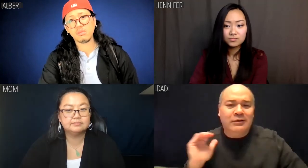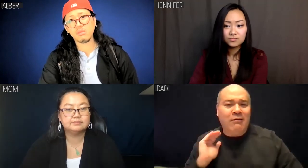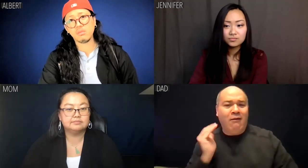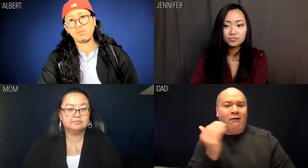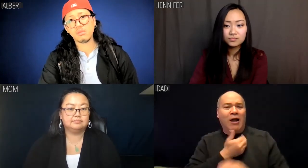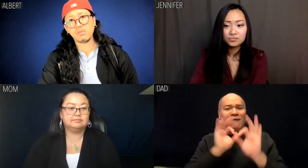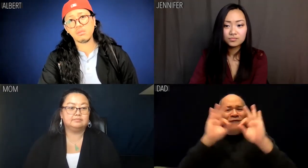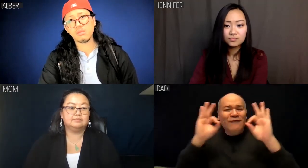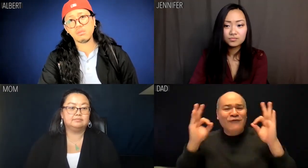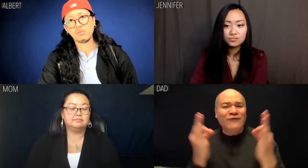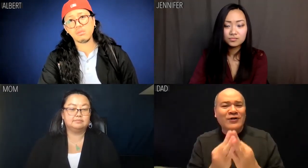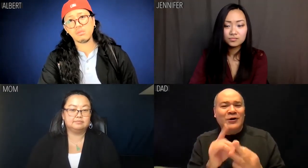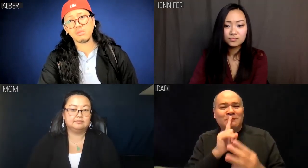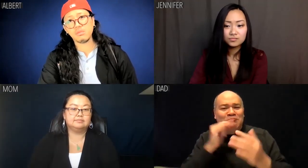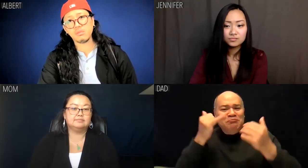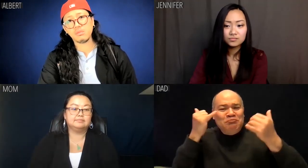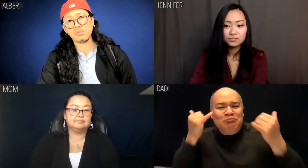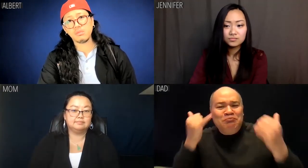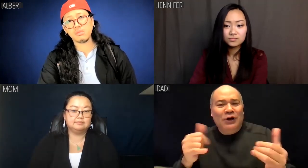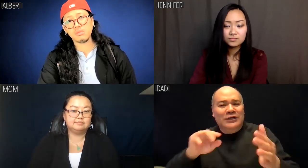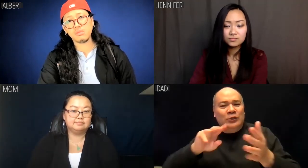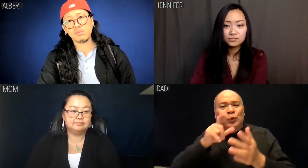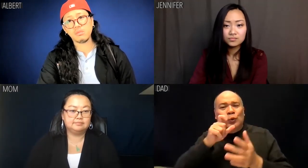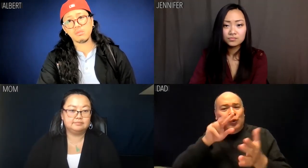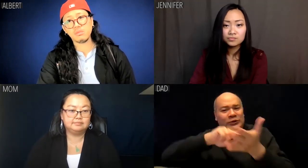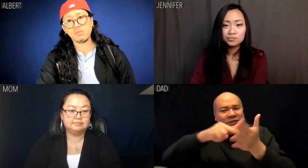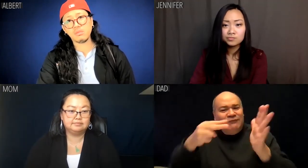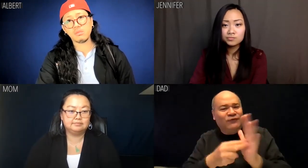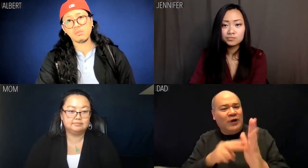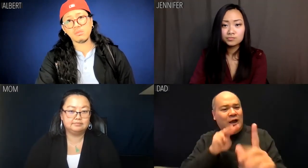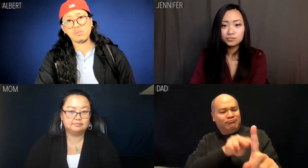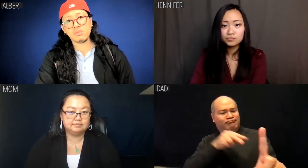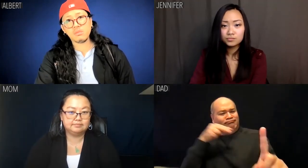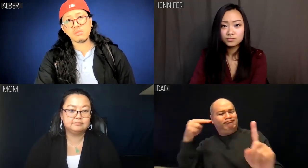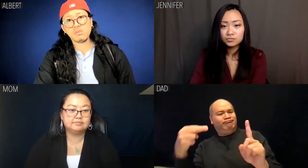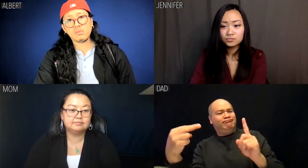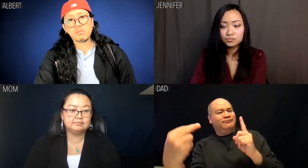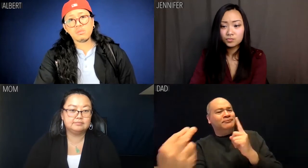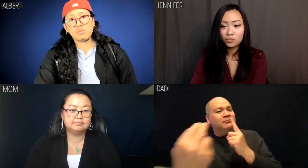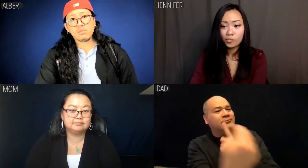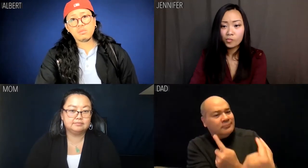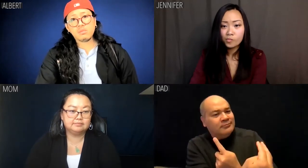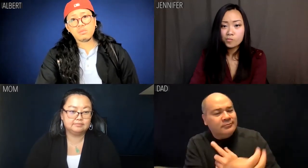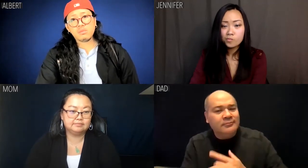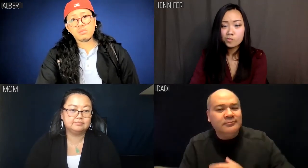Our family's very presence here defies preconception.